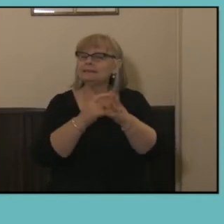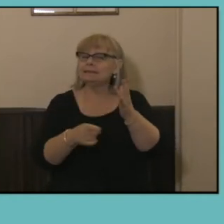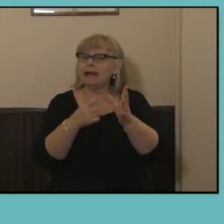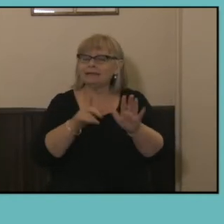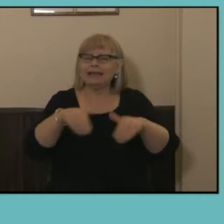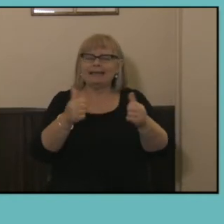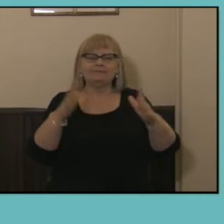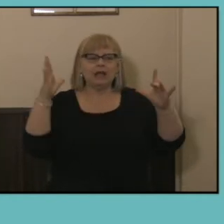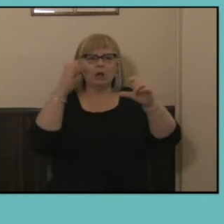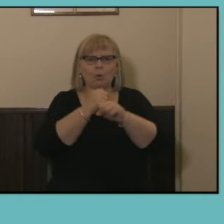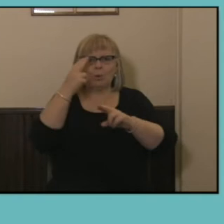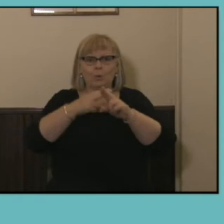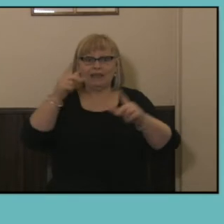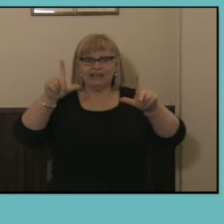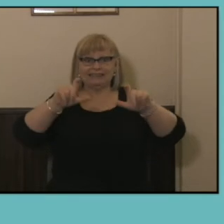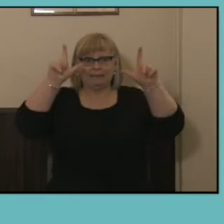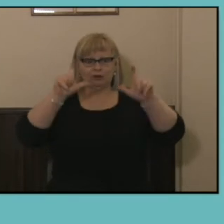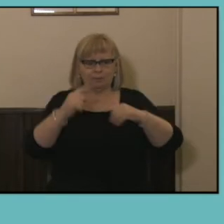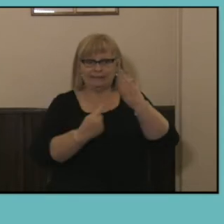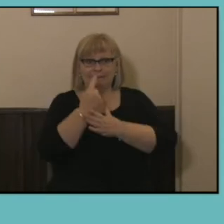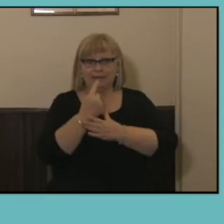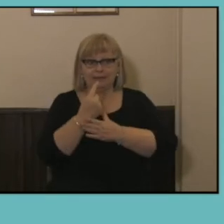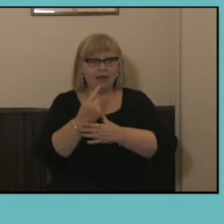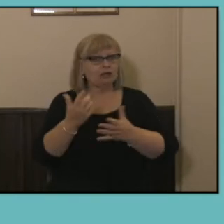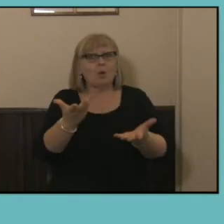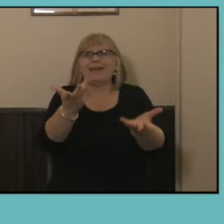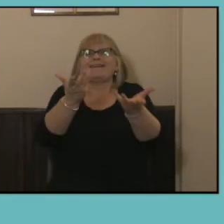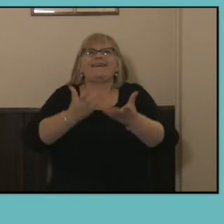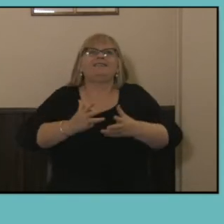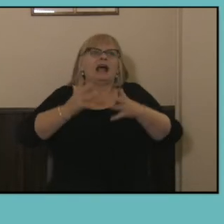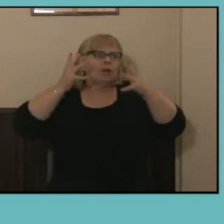population, so provides a massive amount of data as Bindi said there's tens